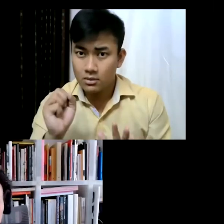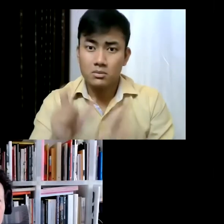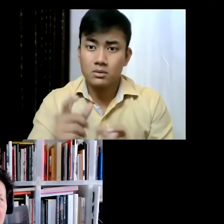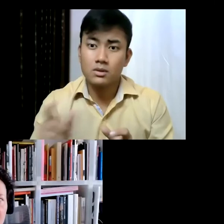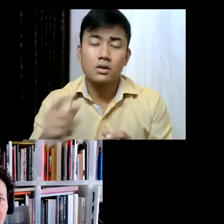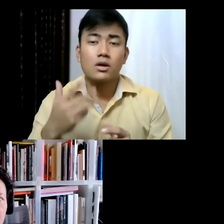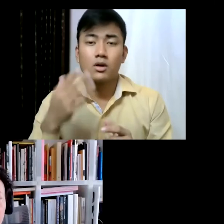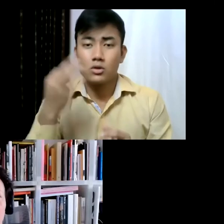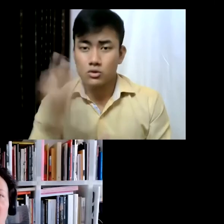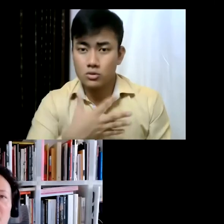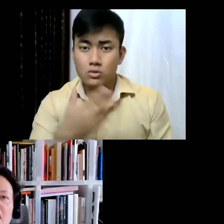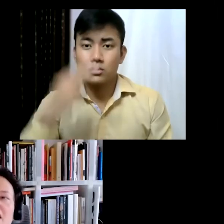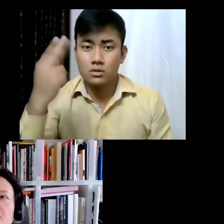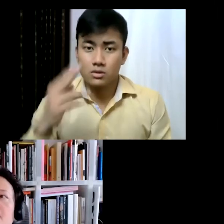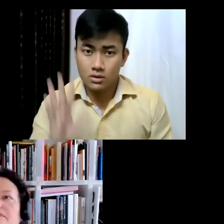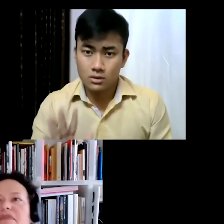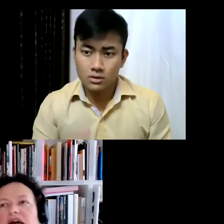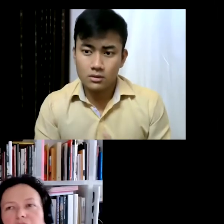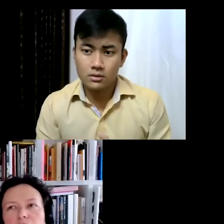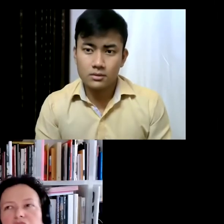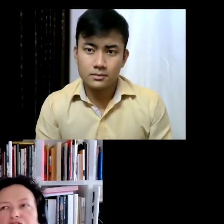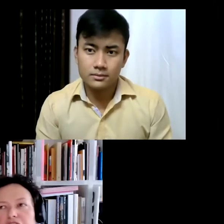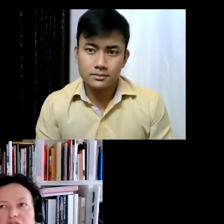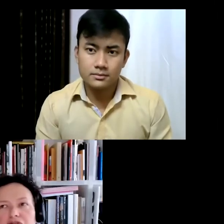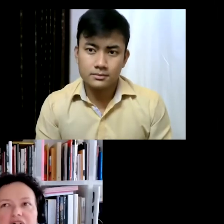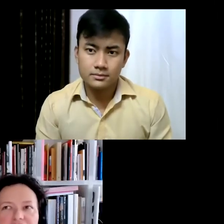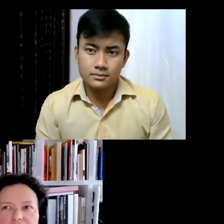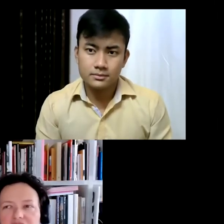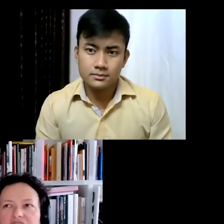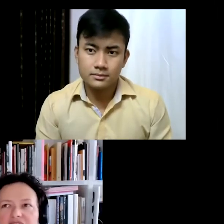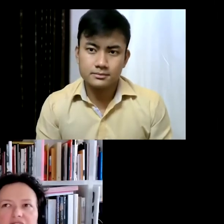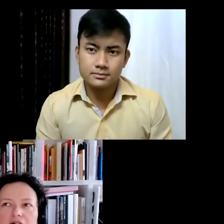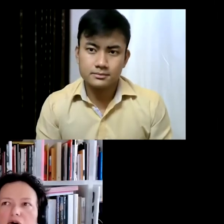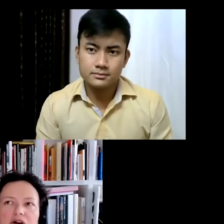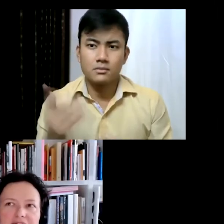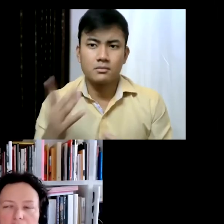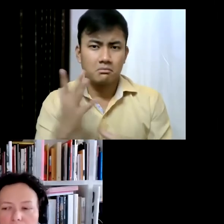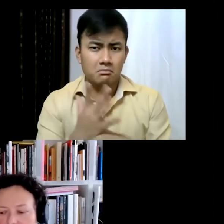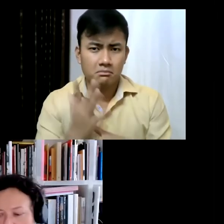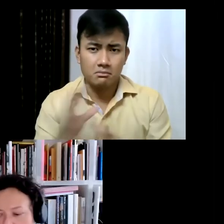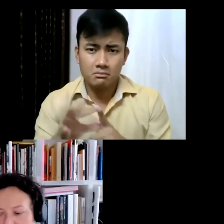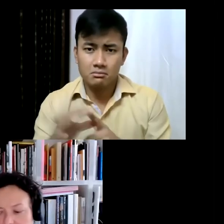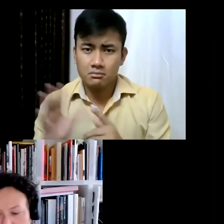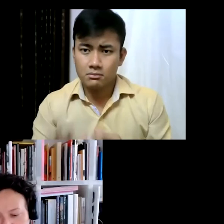of course, is an incredible reward for us... and for the artists... or like an earlier... earlier